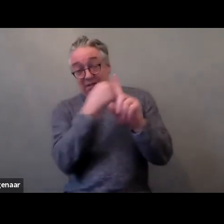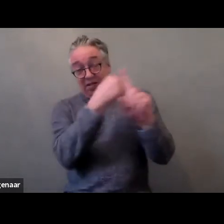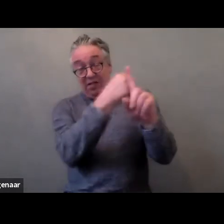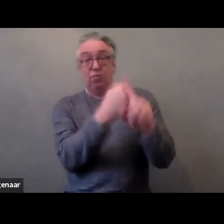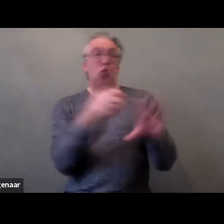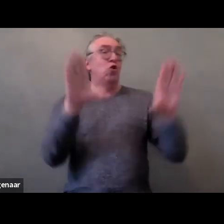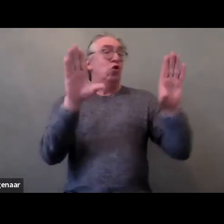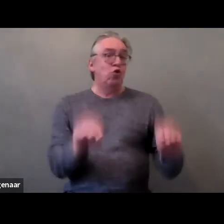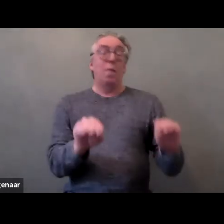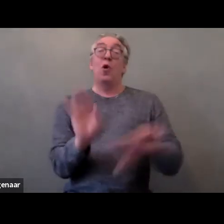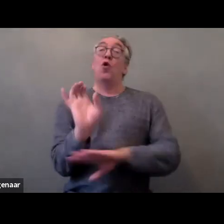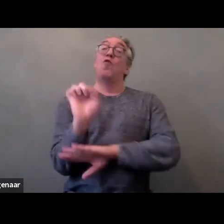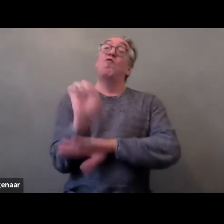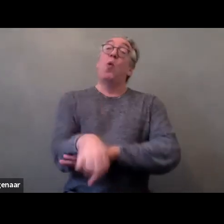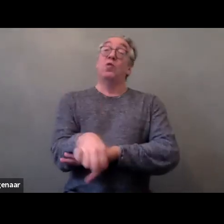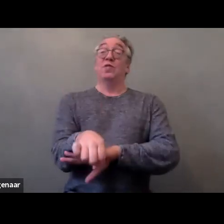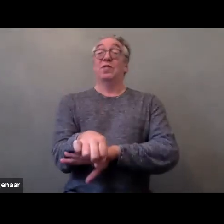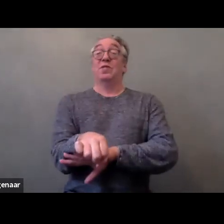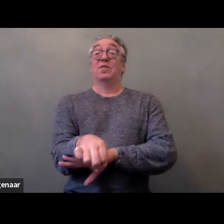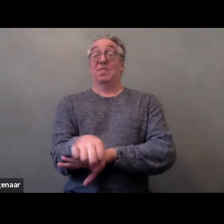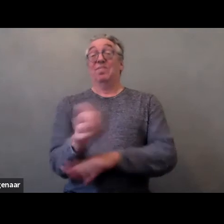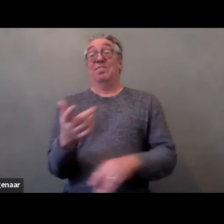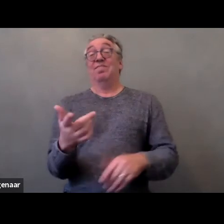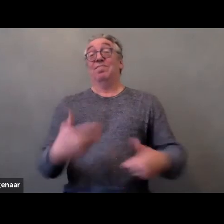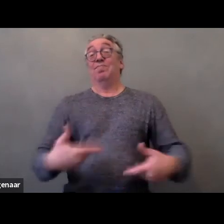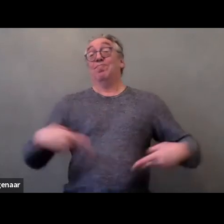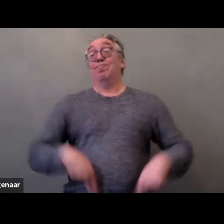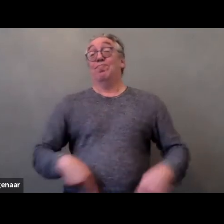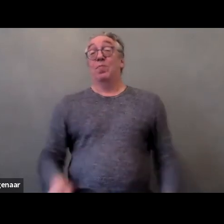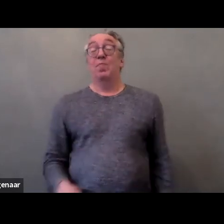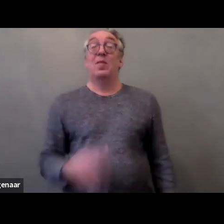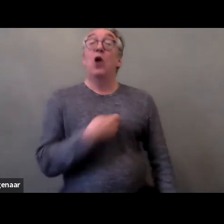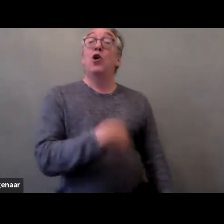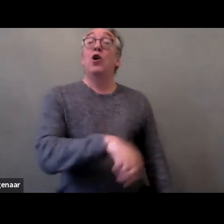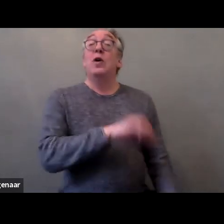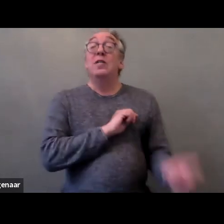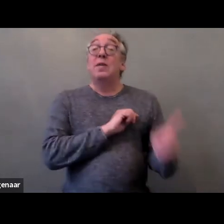Legally, this issue is included in the Spanish Penal Code as I said,